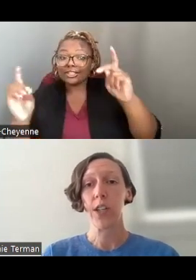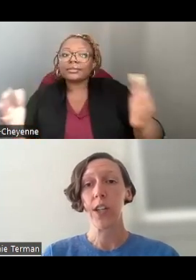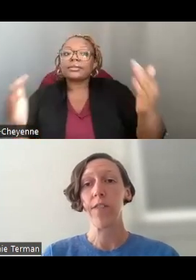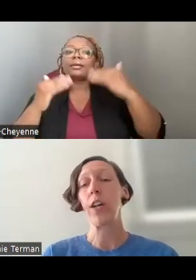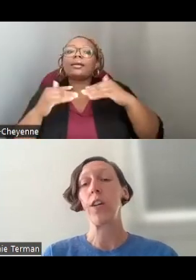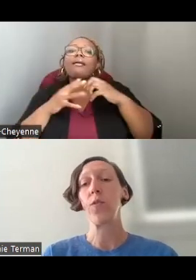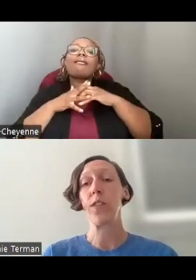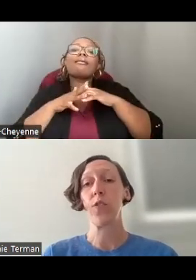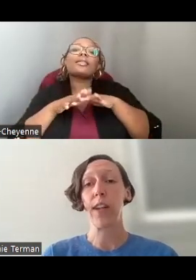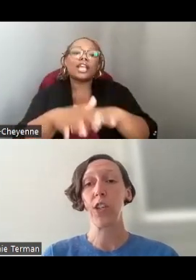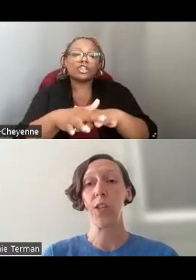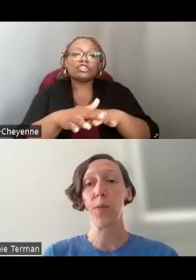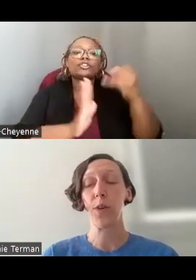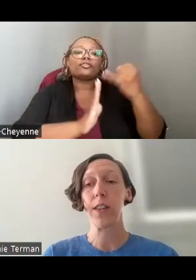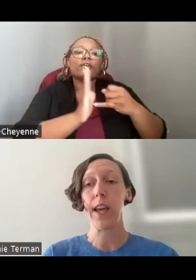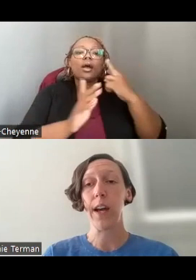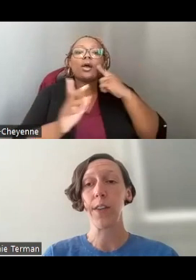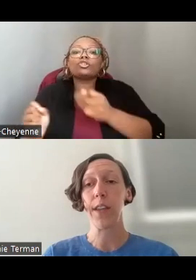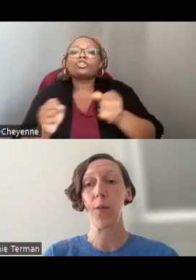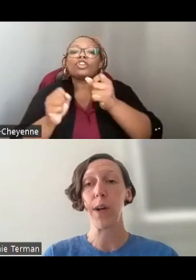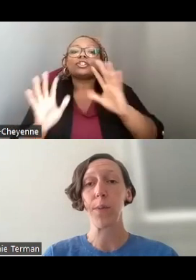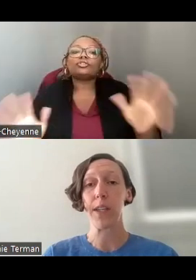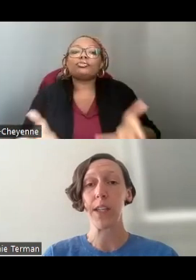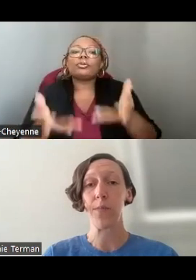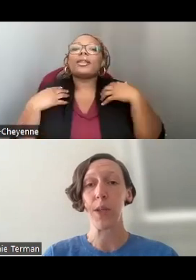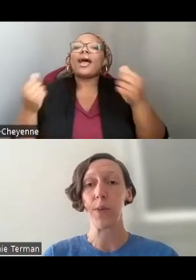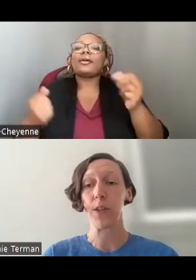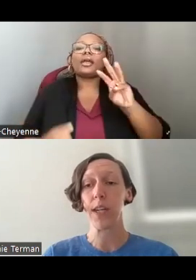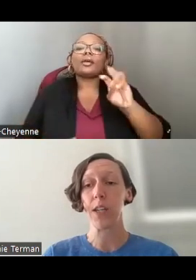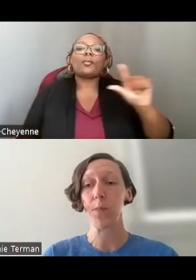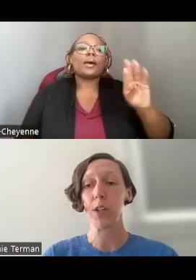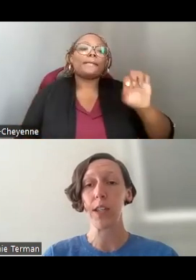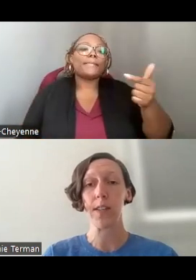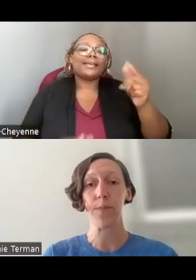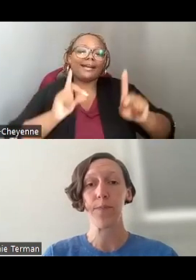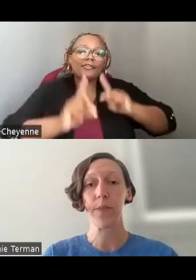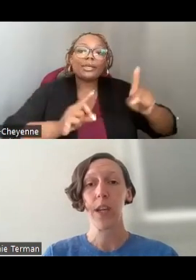OF THE ARTS WITH STRATEGIES PROMOTING THE HEALTH AND WELL-BEING OF PEOPLE AND COMMUNITIES,